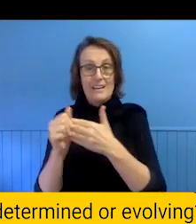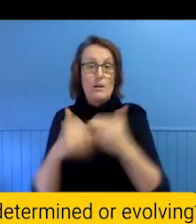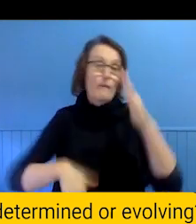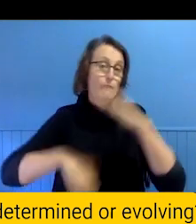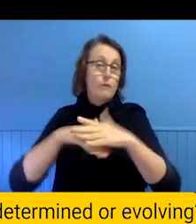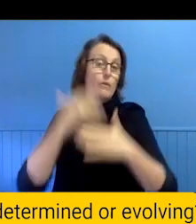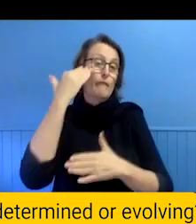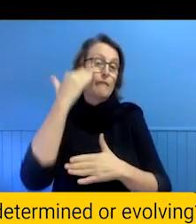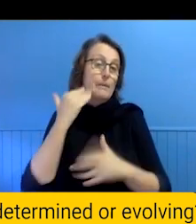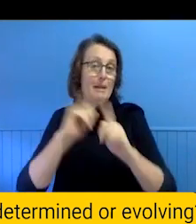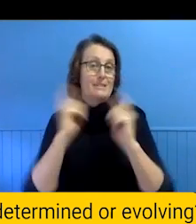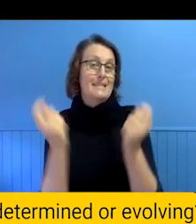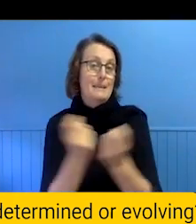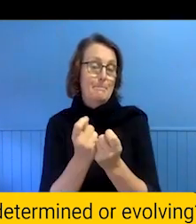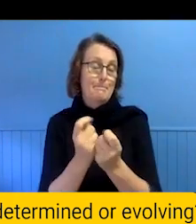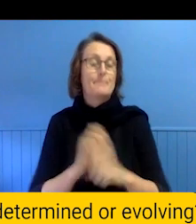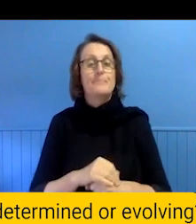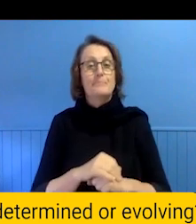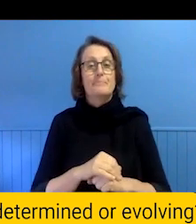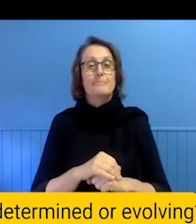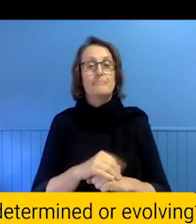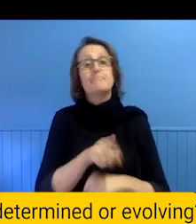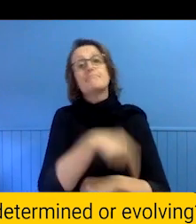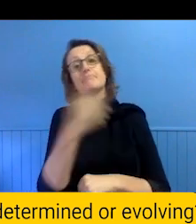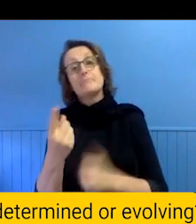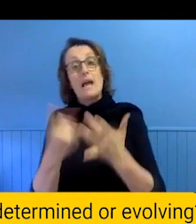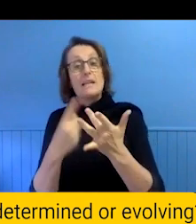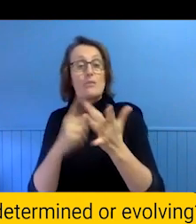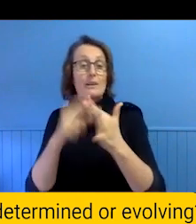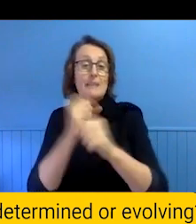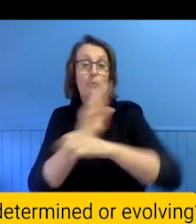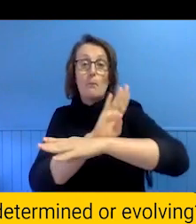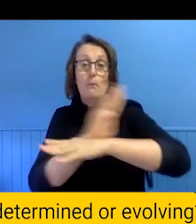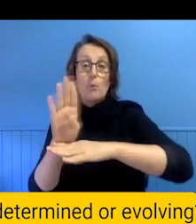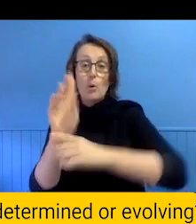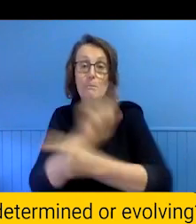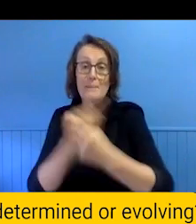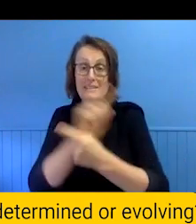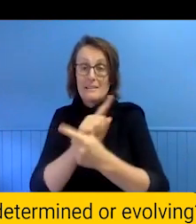That is one sort of circumstance. Another is a board meeting. So if we are preparing for a board meeting. Lara might work